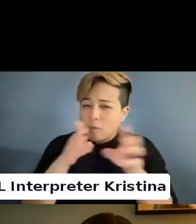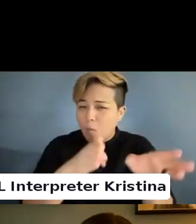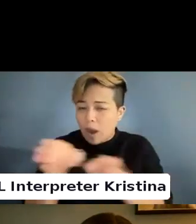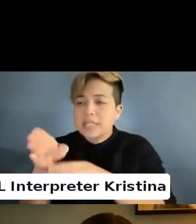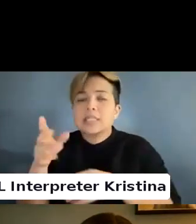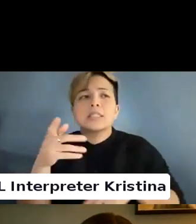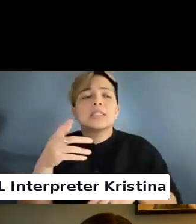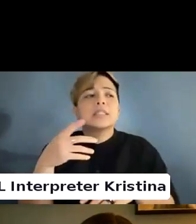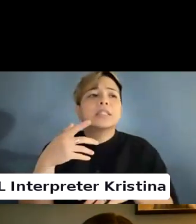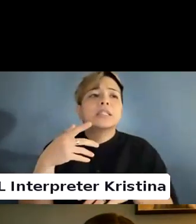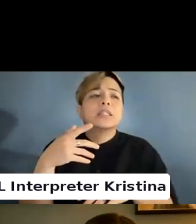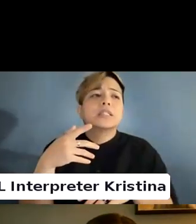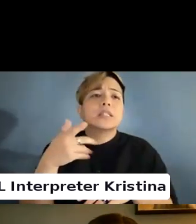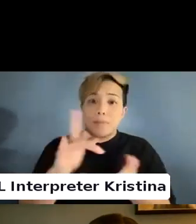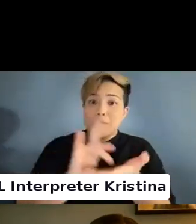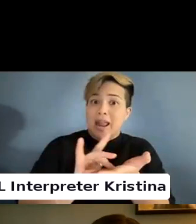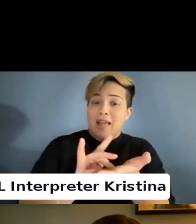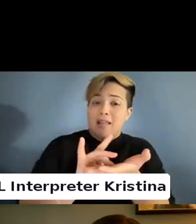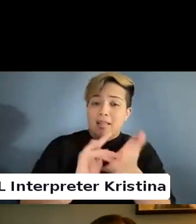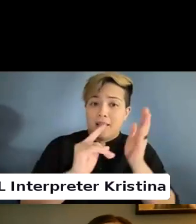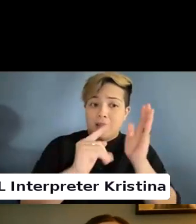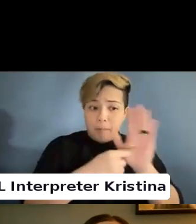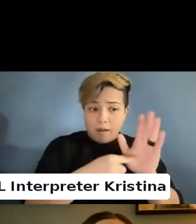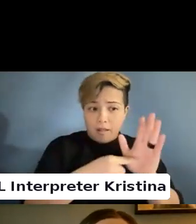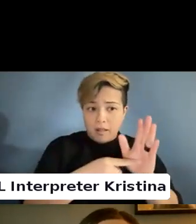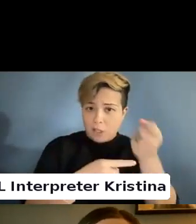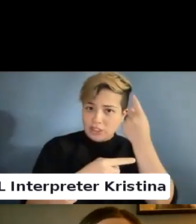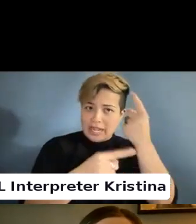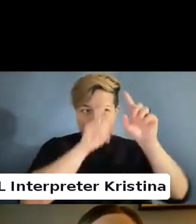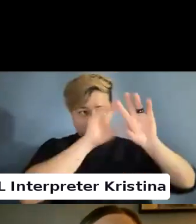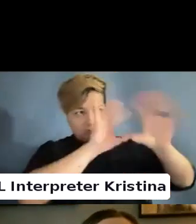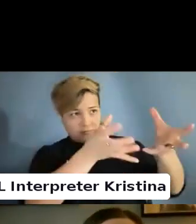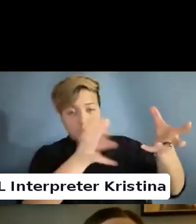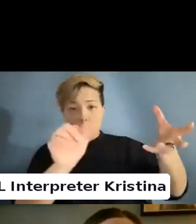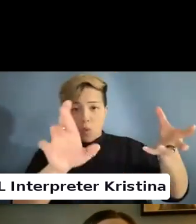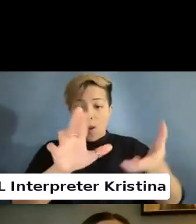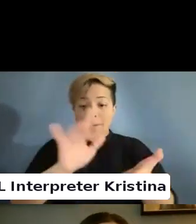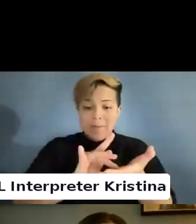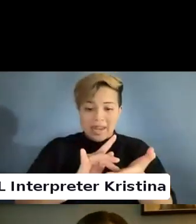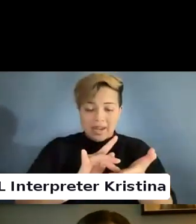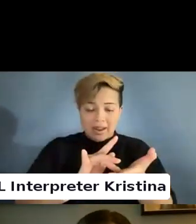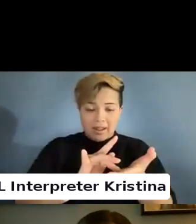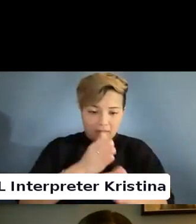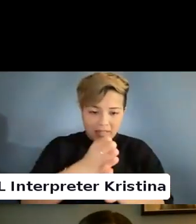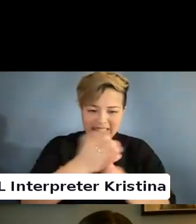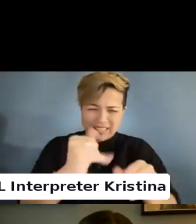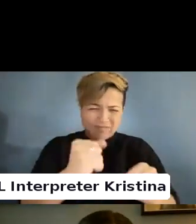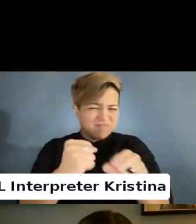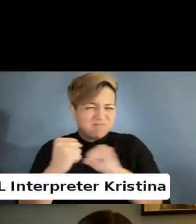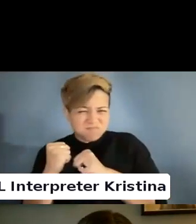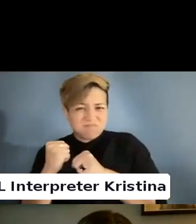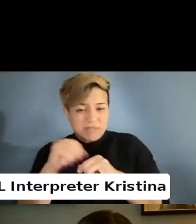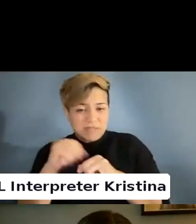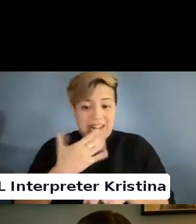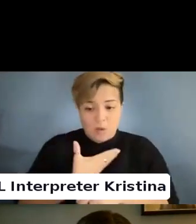A medical model understanding or the medical realm is still so prevalent in our use.